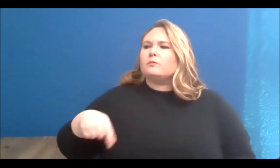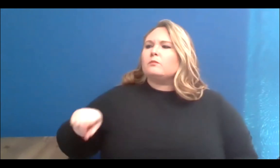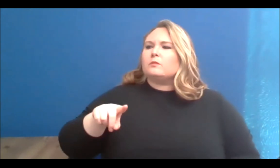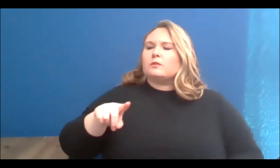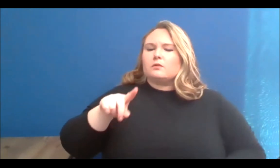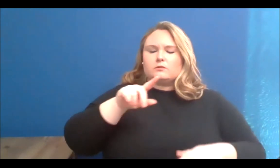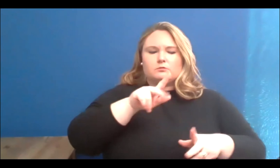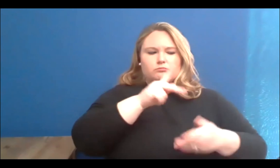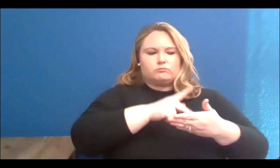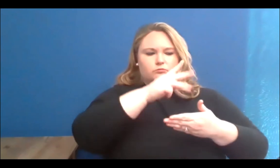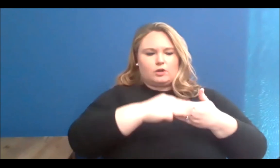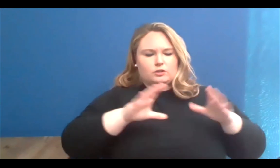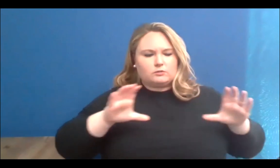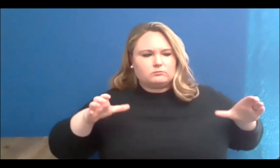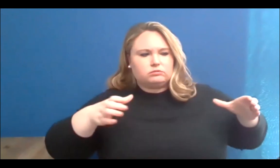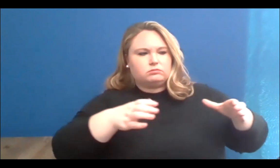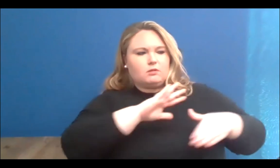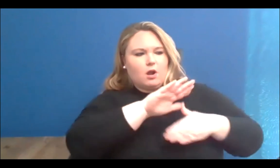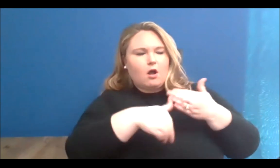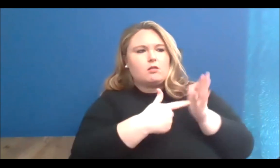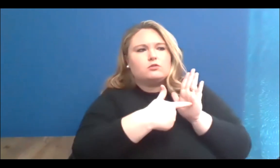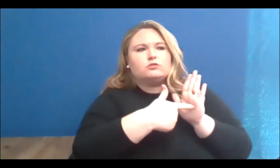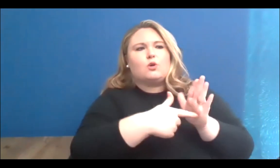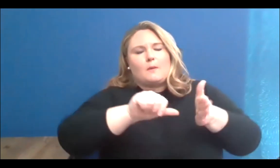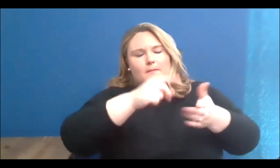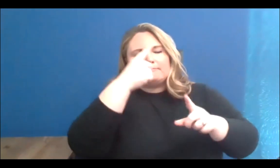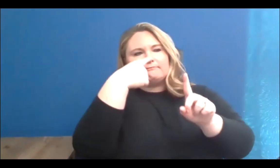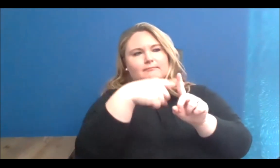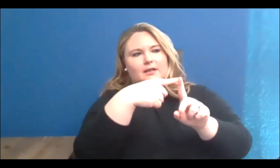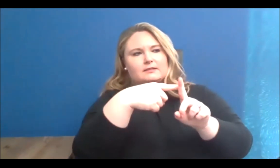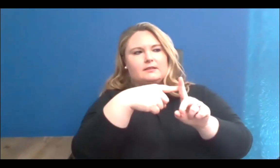the positive and powerful impacts of diversity and inclusion